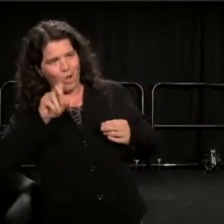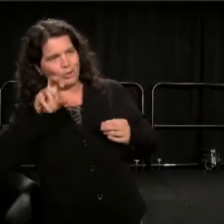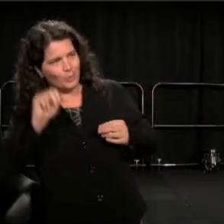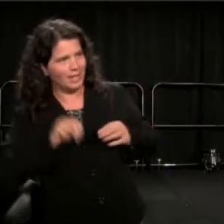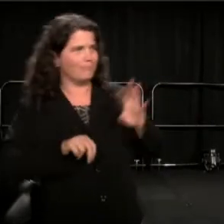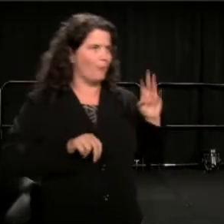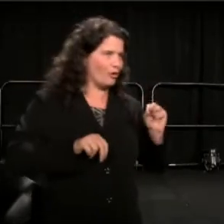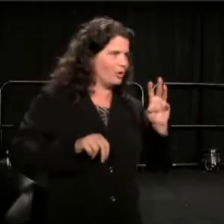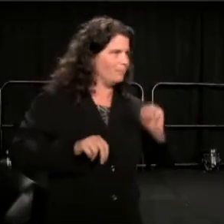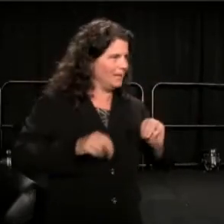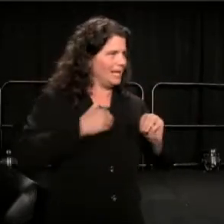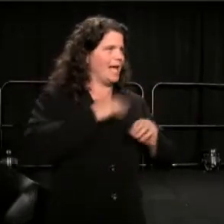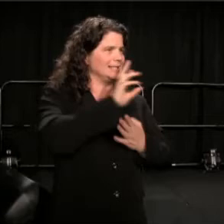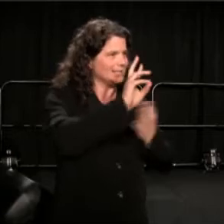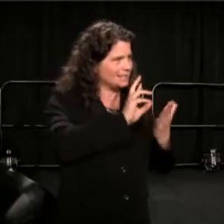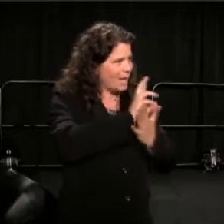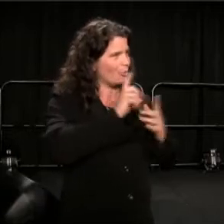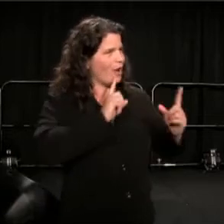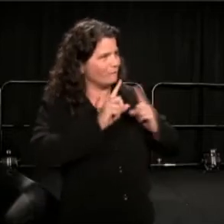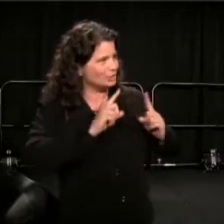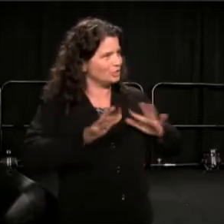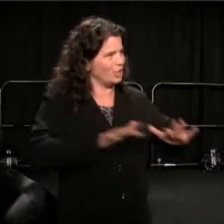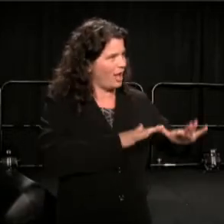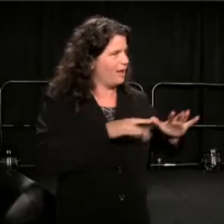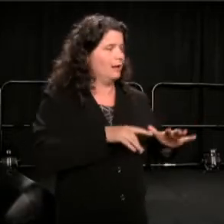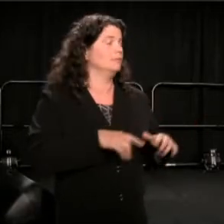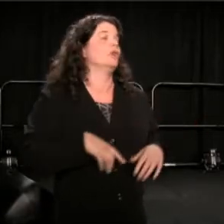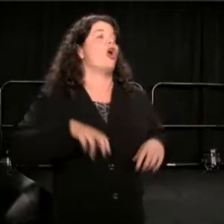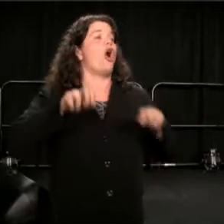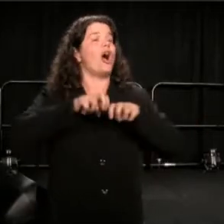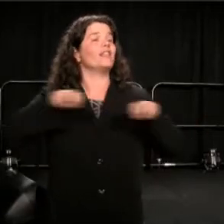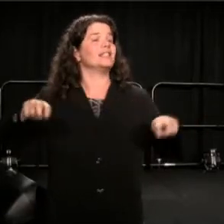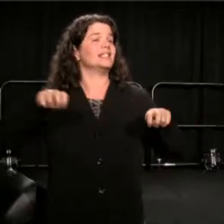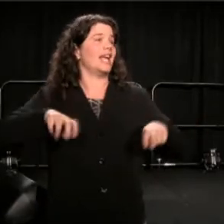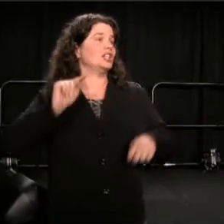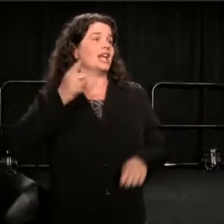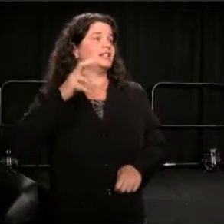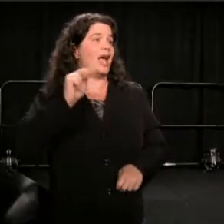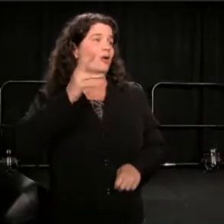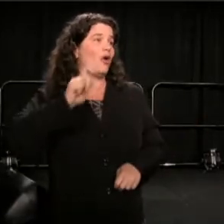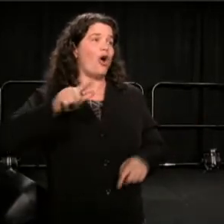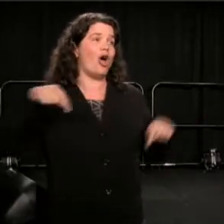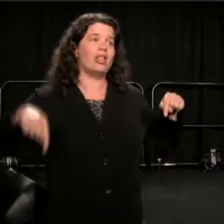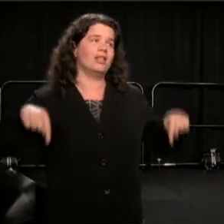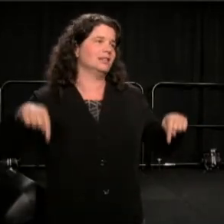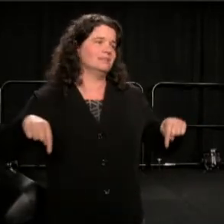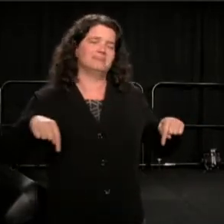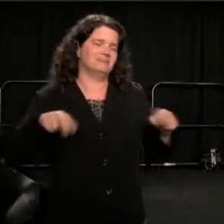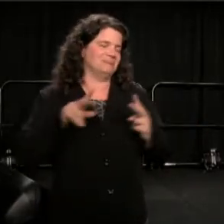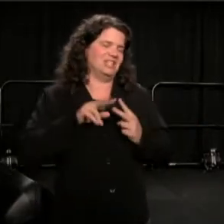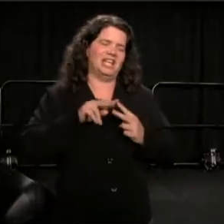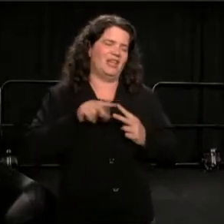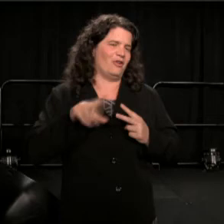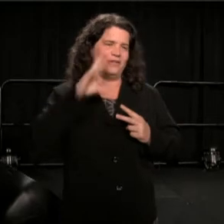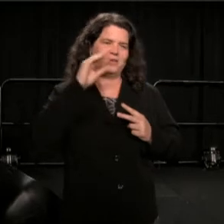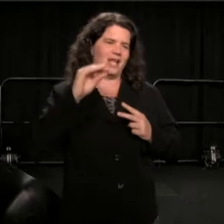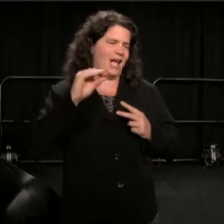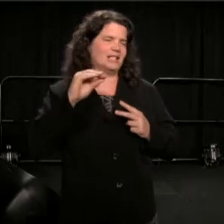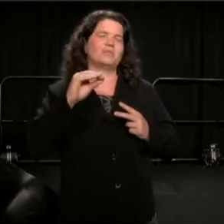But on that stage at Town Hall, neither gentlemen had much of a disposition or appetite to engage in conversation.